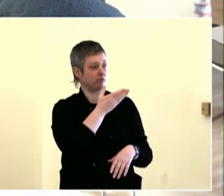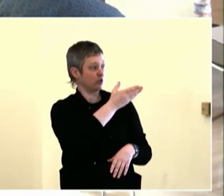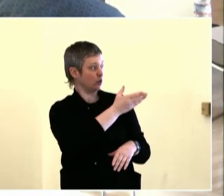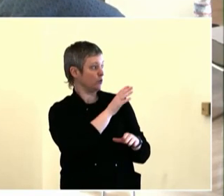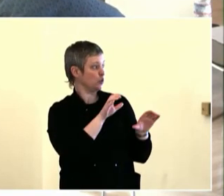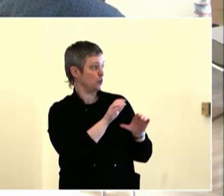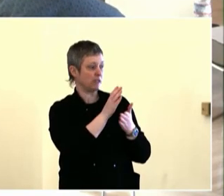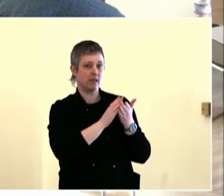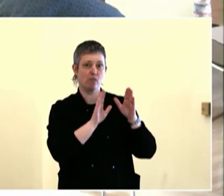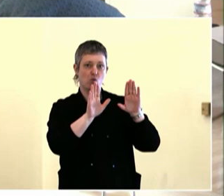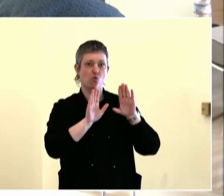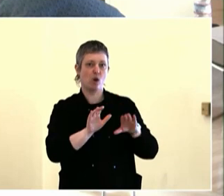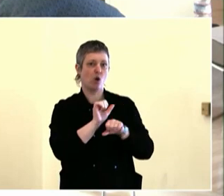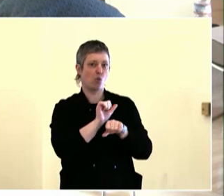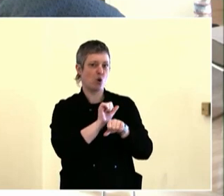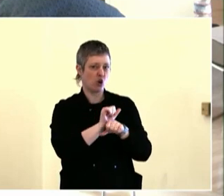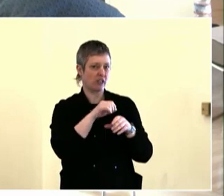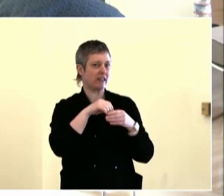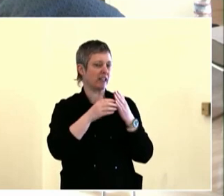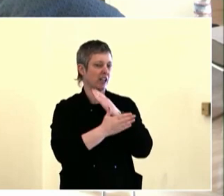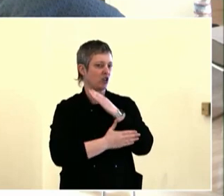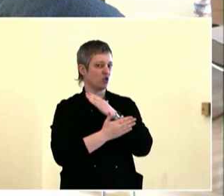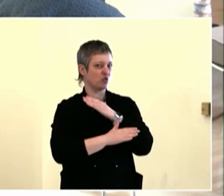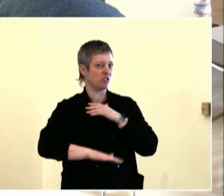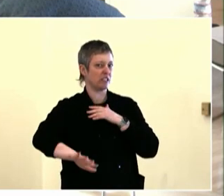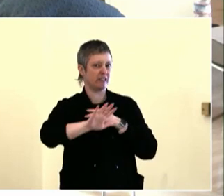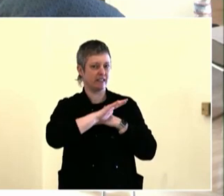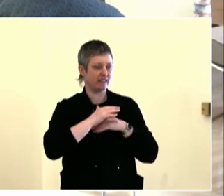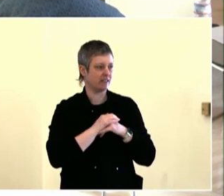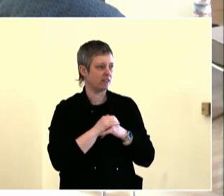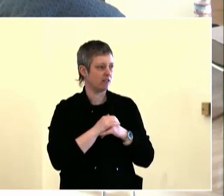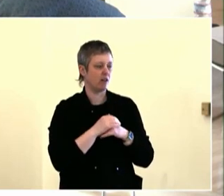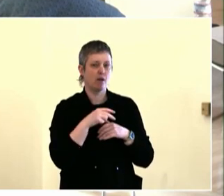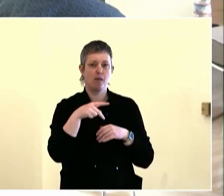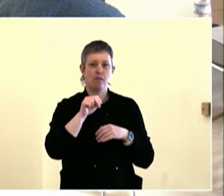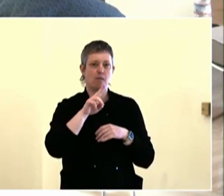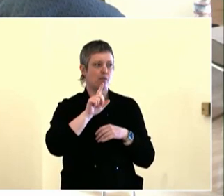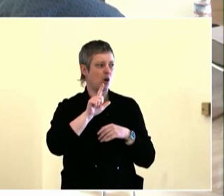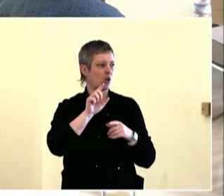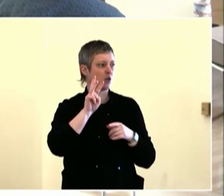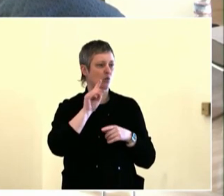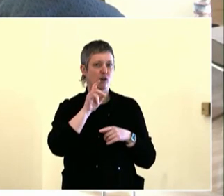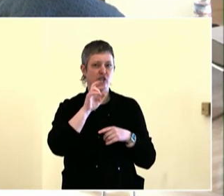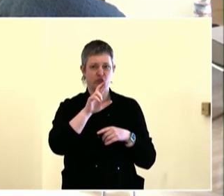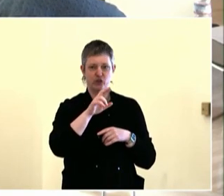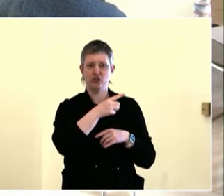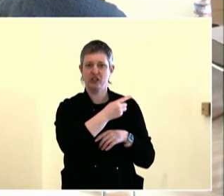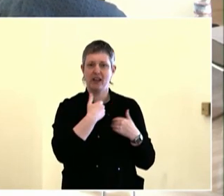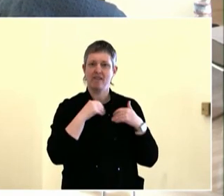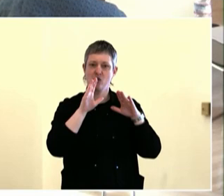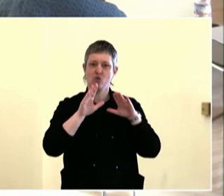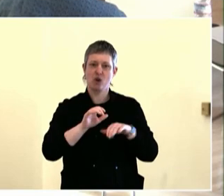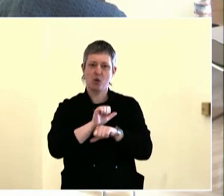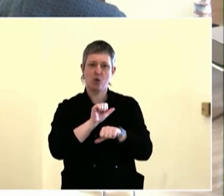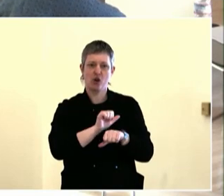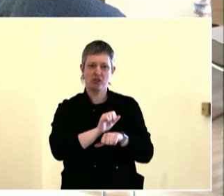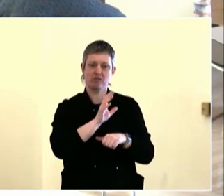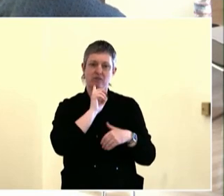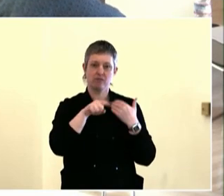And that's also sparking joy, democracy. Learning from each other.